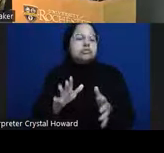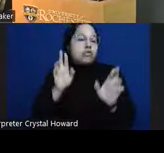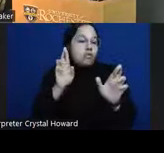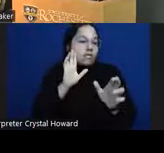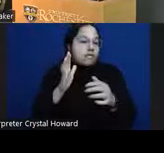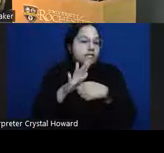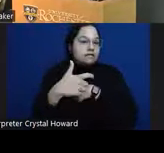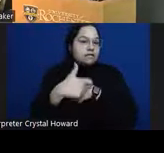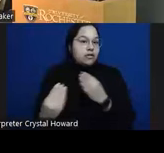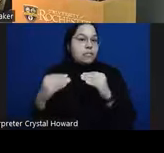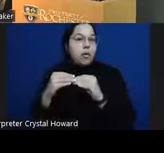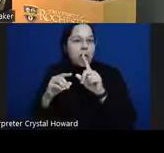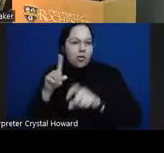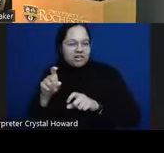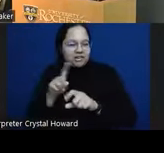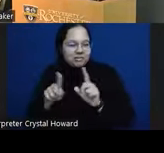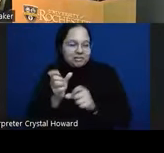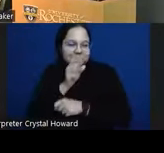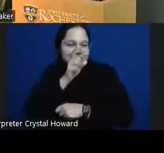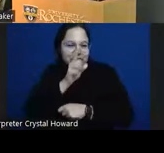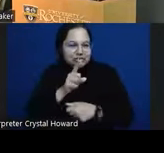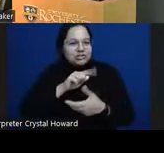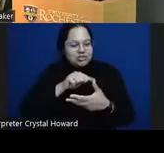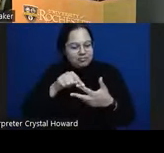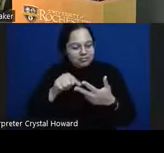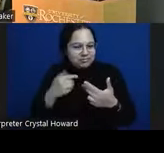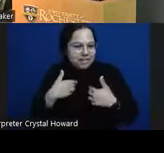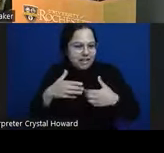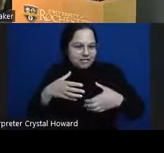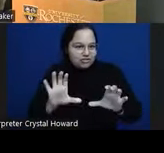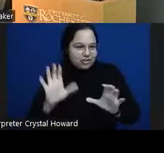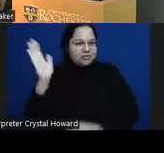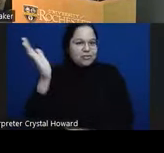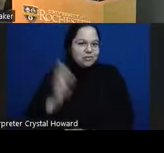terms of the usual housekeeping issues if you're on Zoom your cameras are off your microphones are